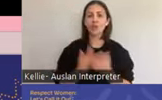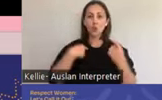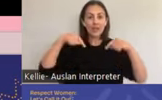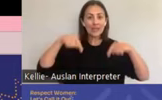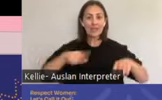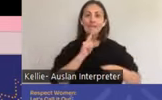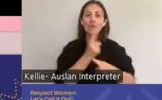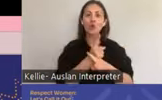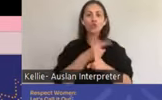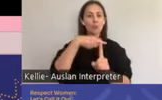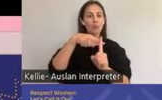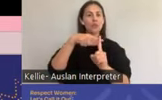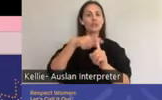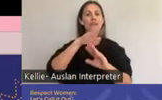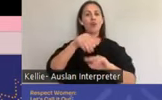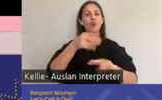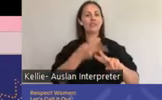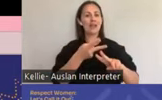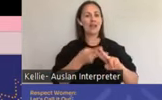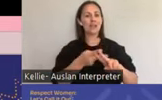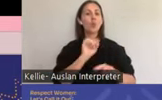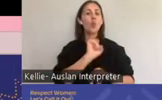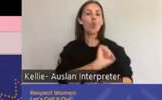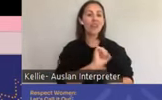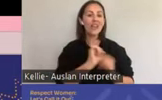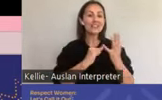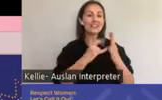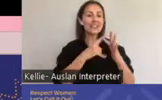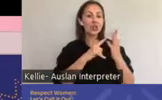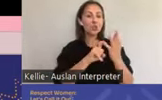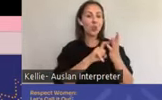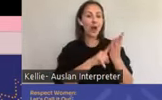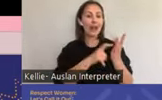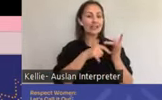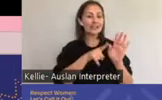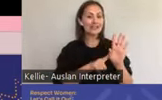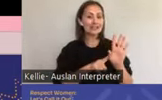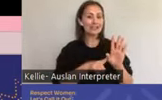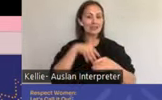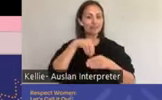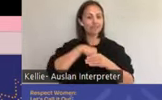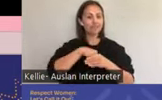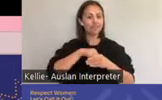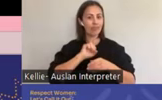to sexuality and its expression which enables and empowers women to enjoy safe, respectful,